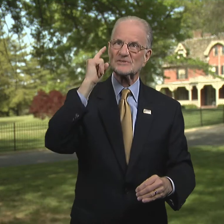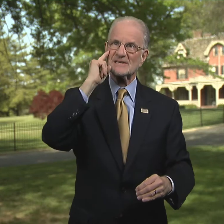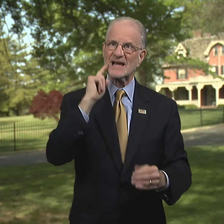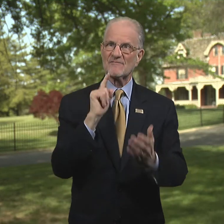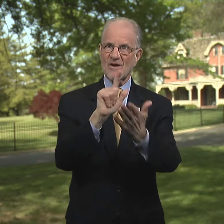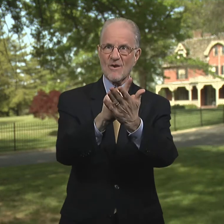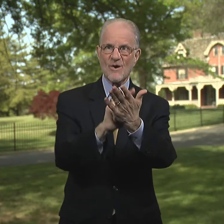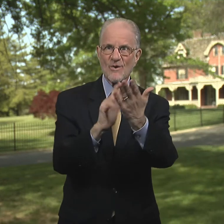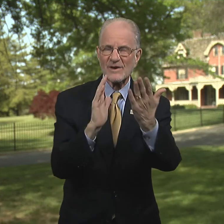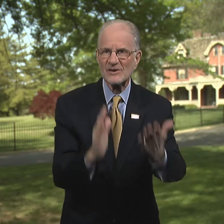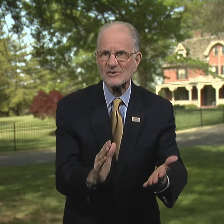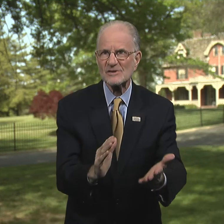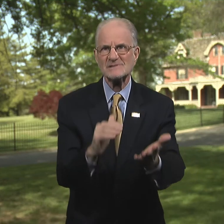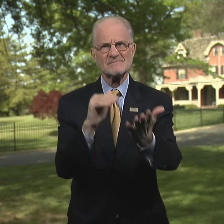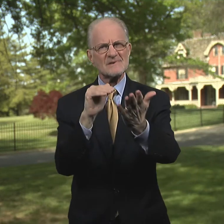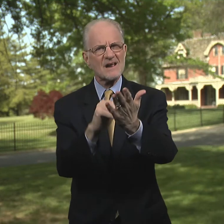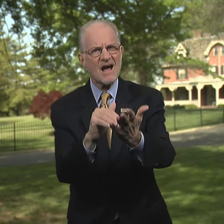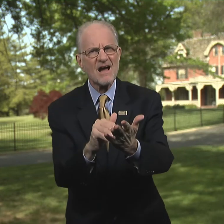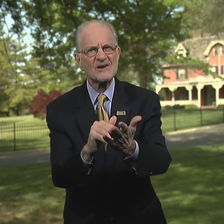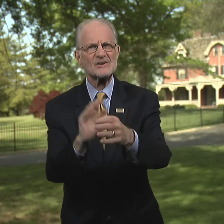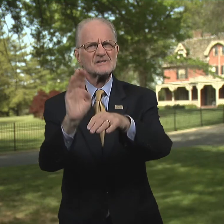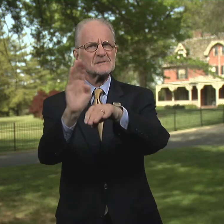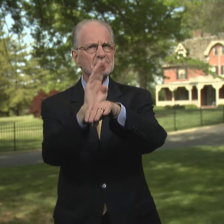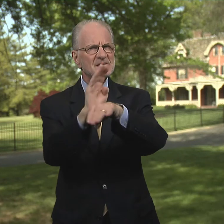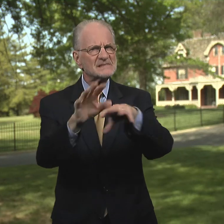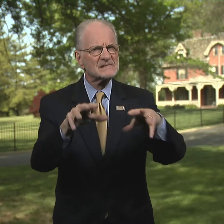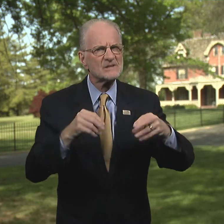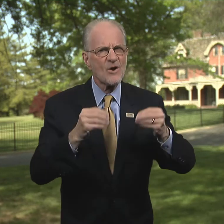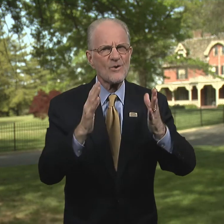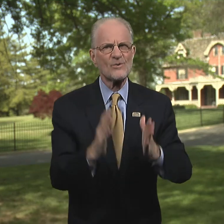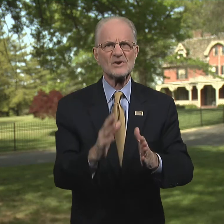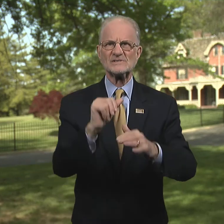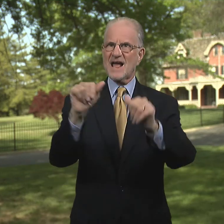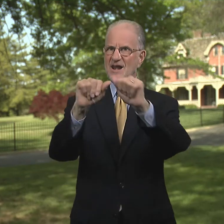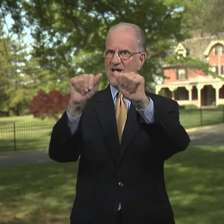business owners, and architects.